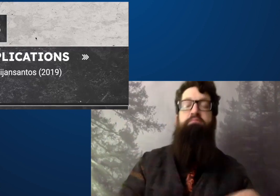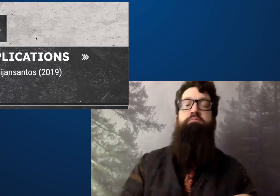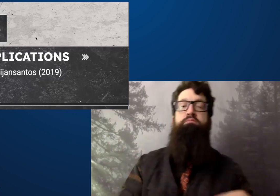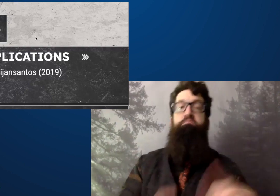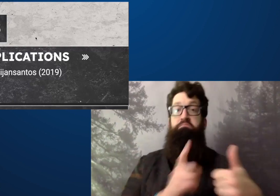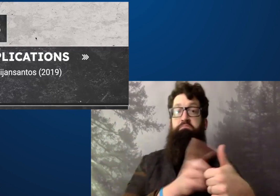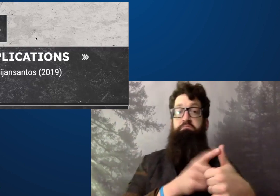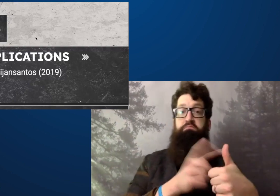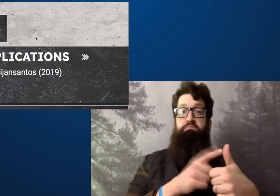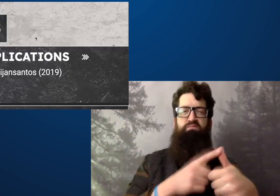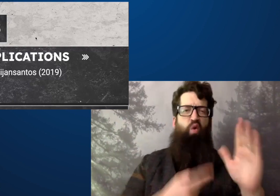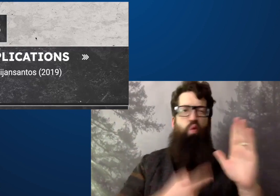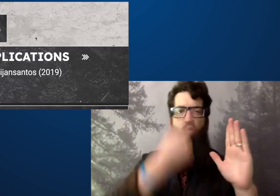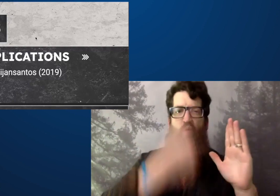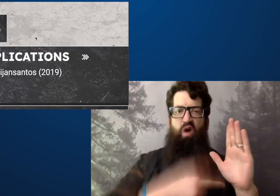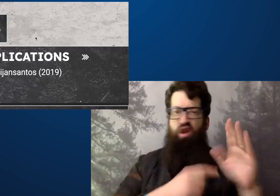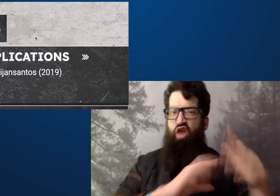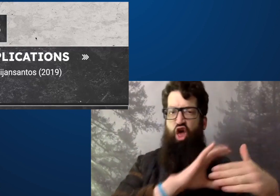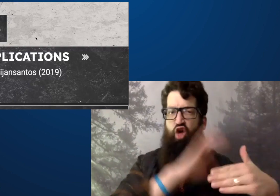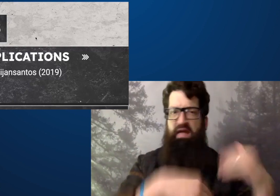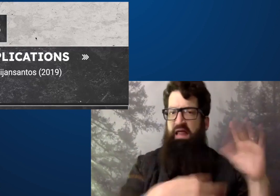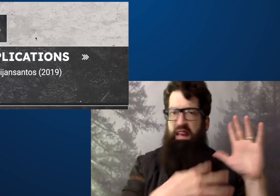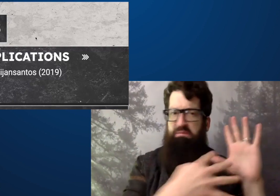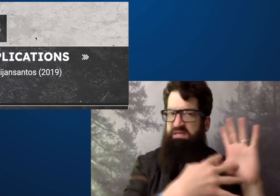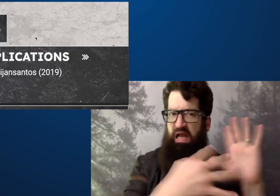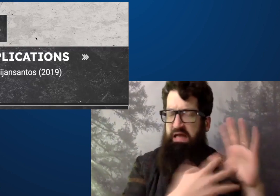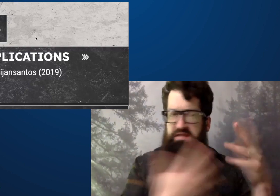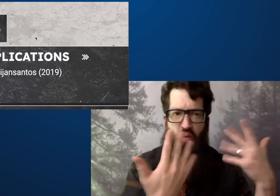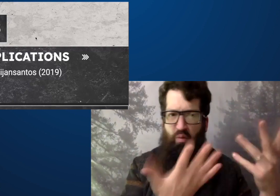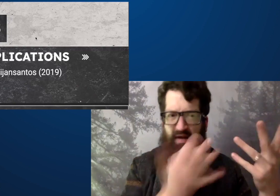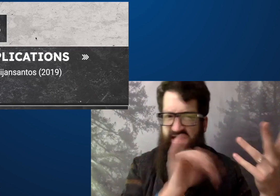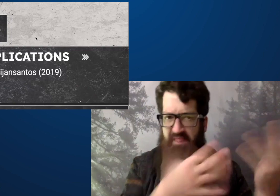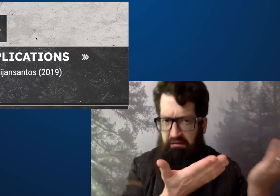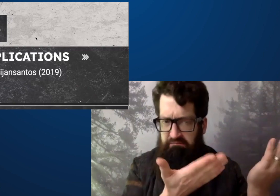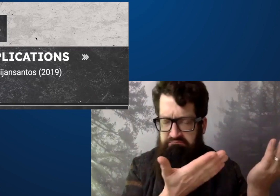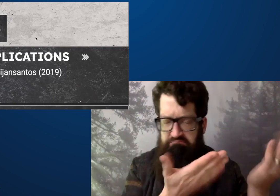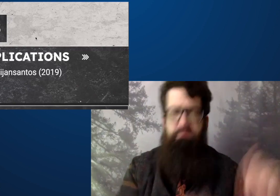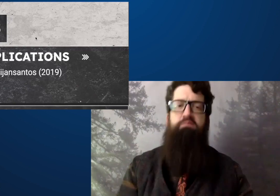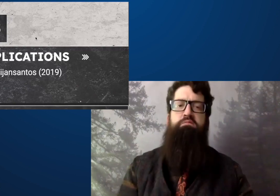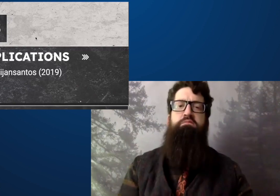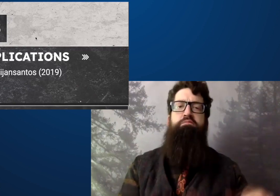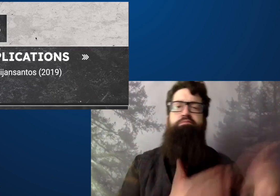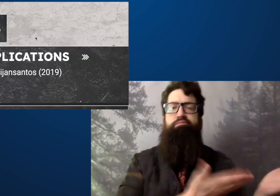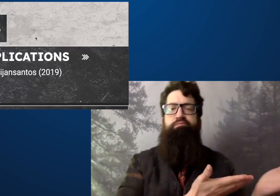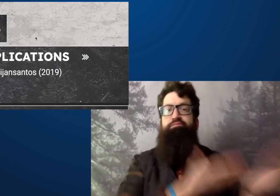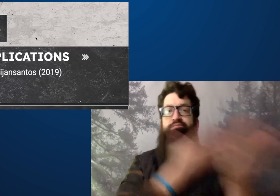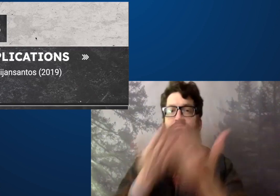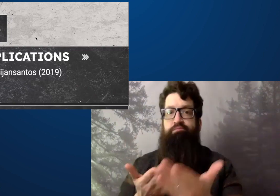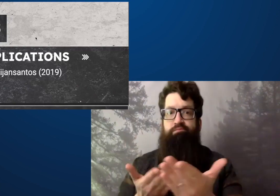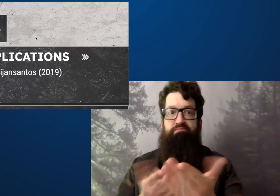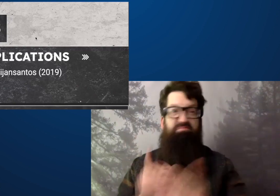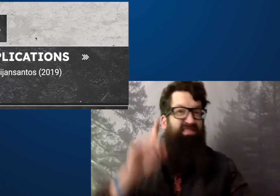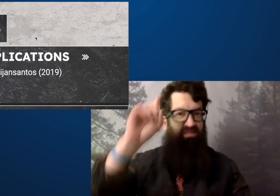So now I've shown you a few things, what curriculum studies are.